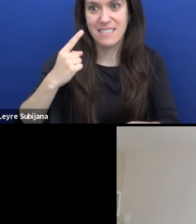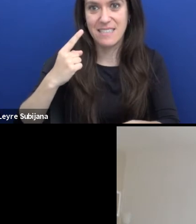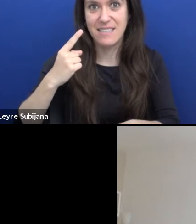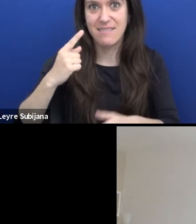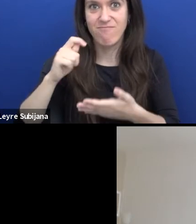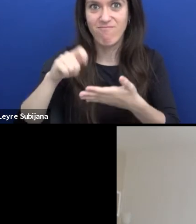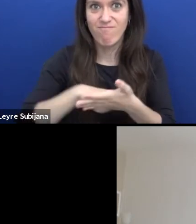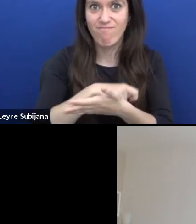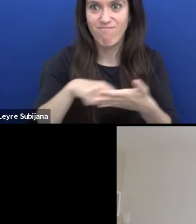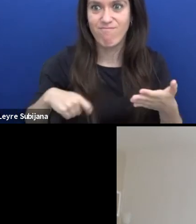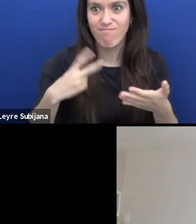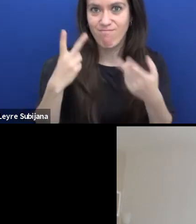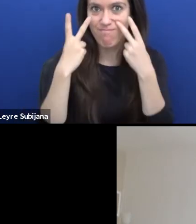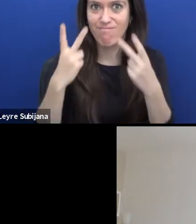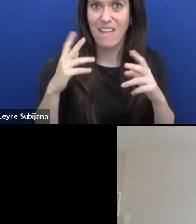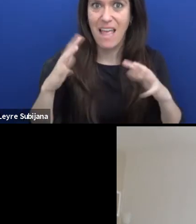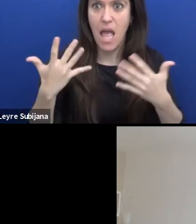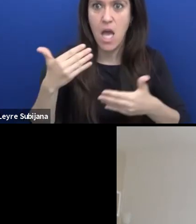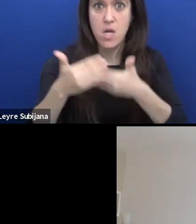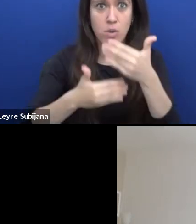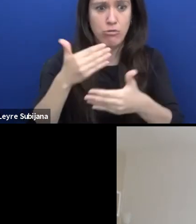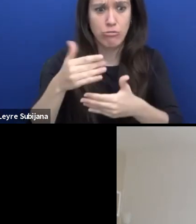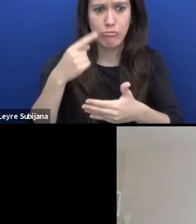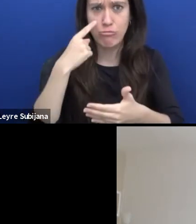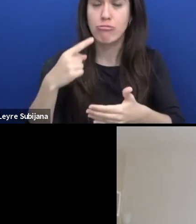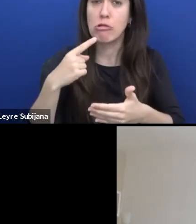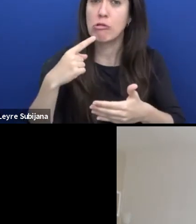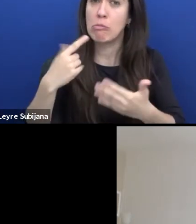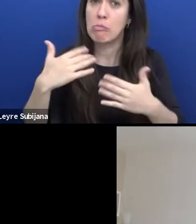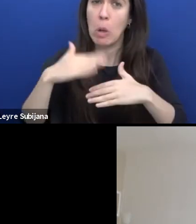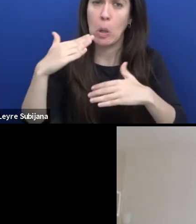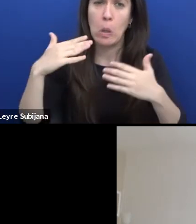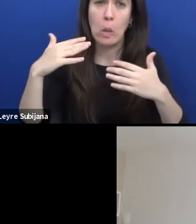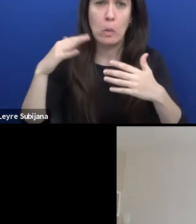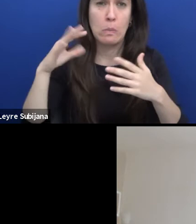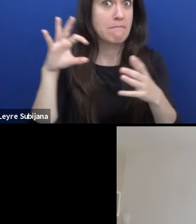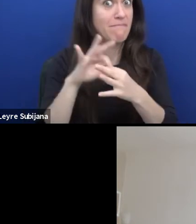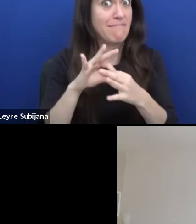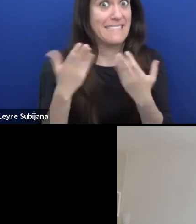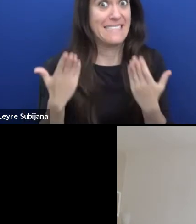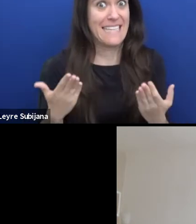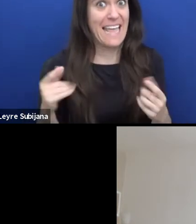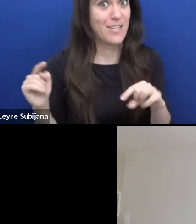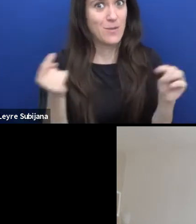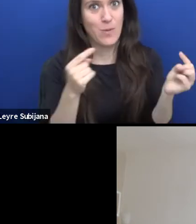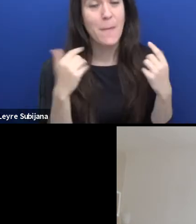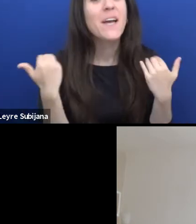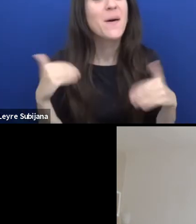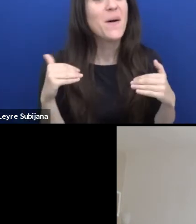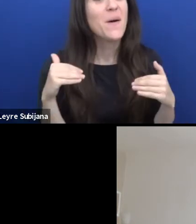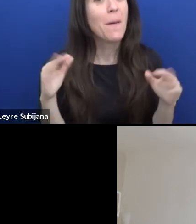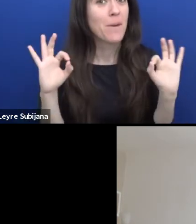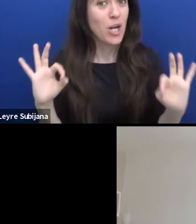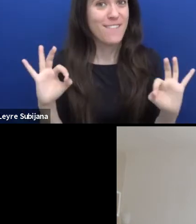makes the issue even more acute today. So the question is of the players,